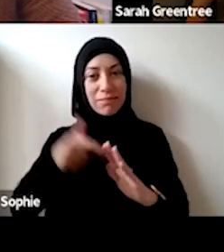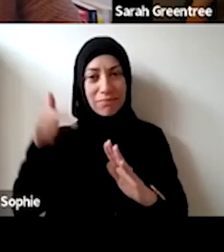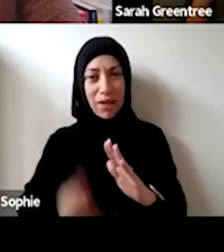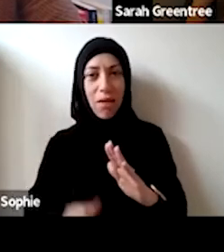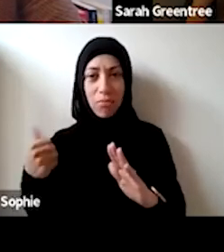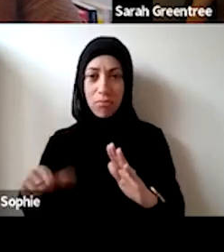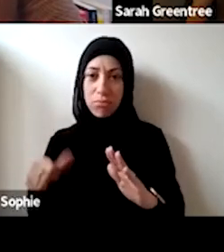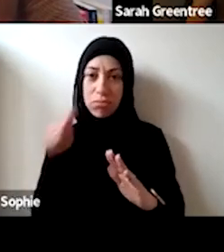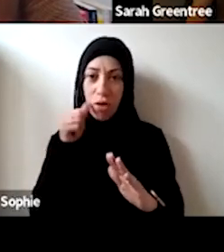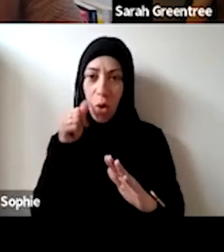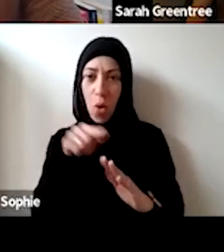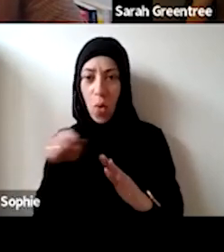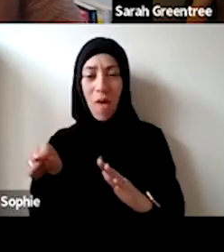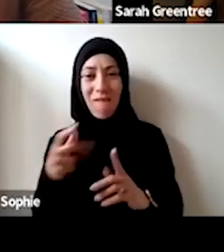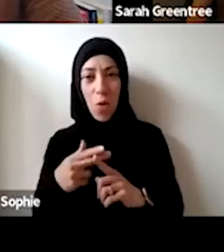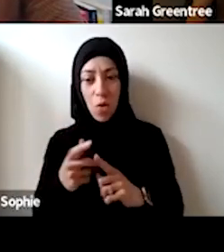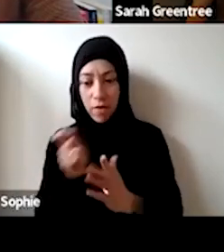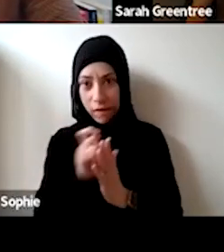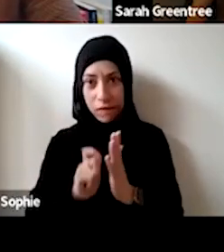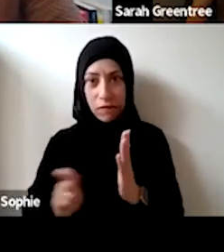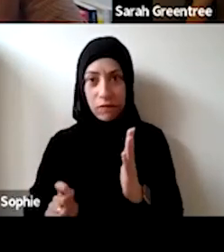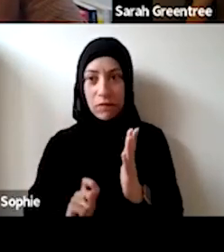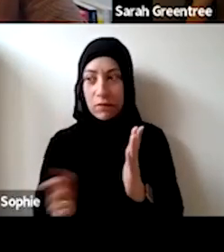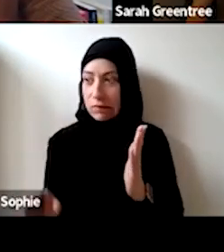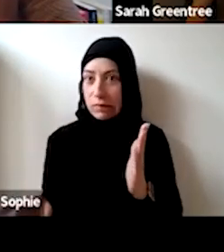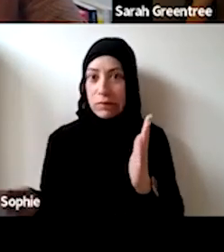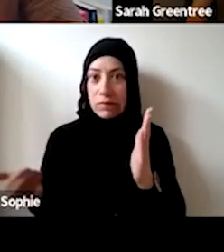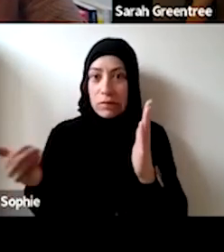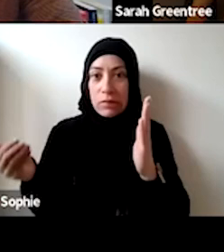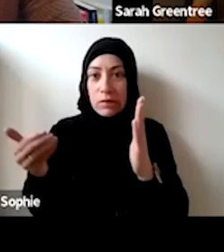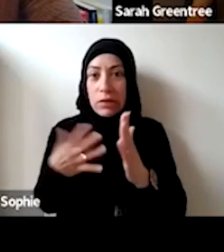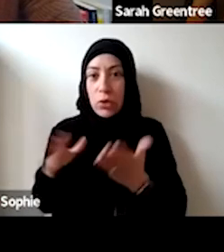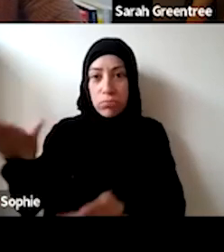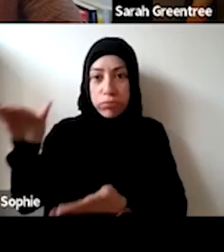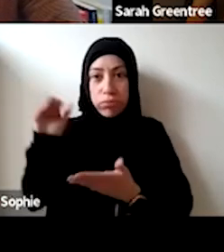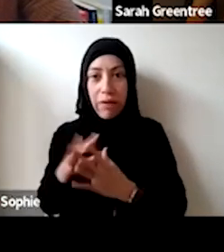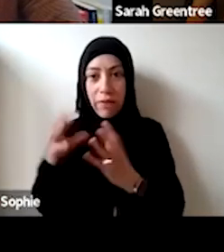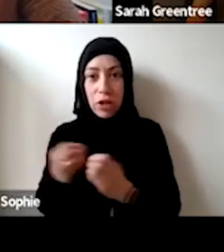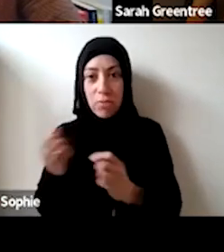at the moment which Andy brought up, and where possible, Please lean on your heads of practice